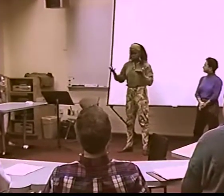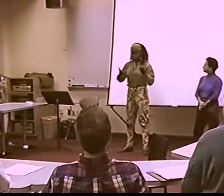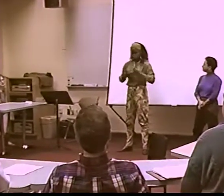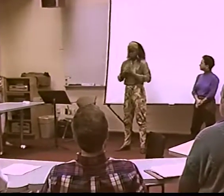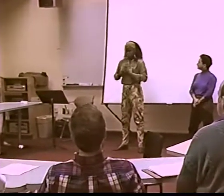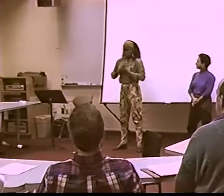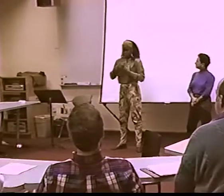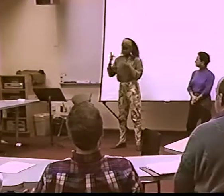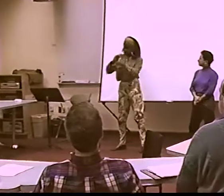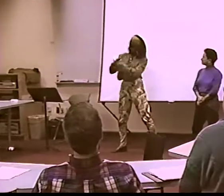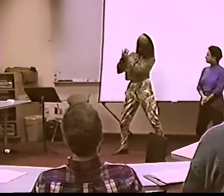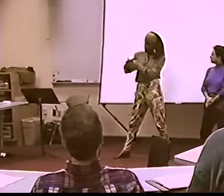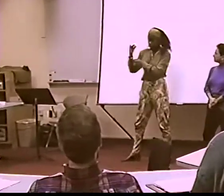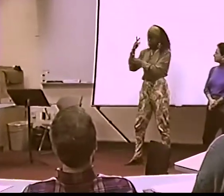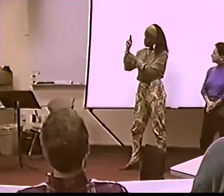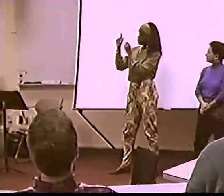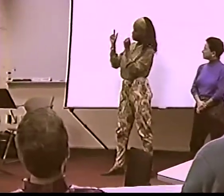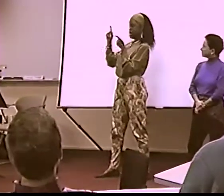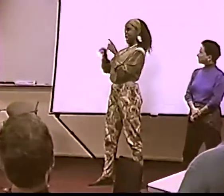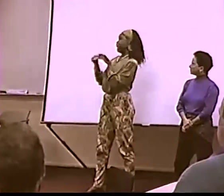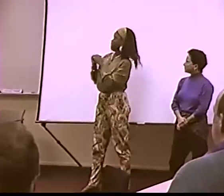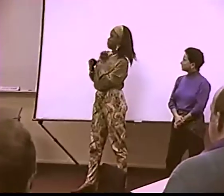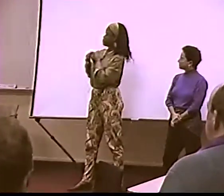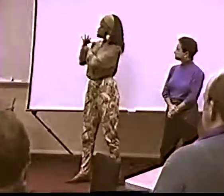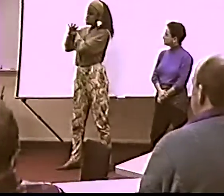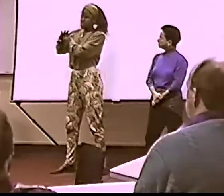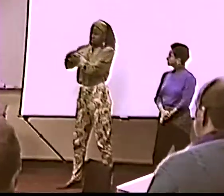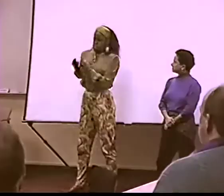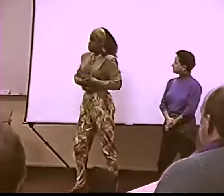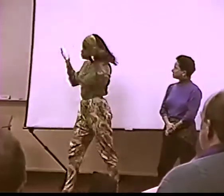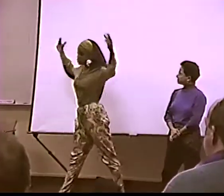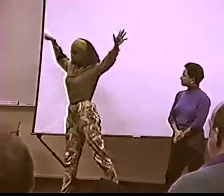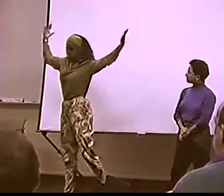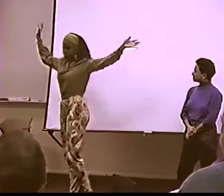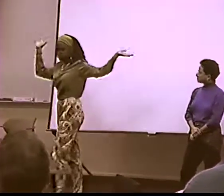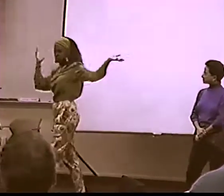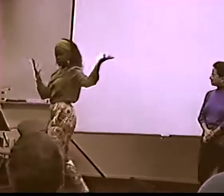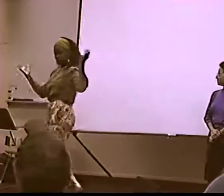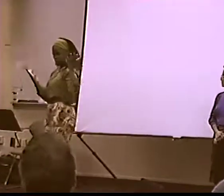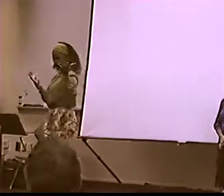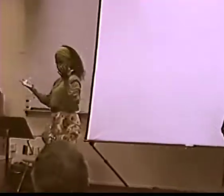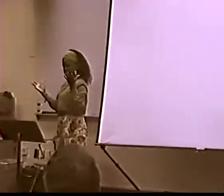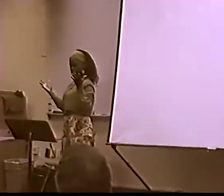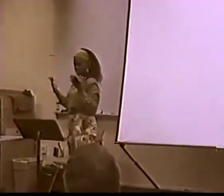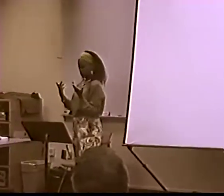AND IT'S THE SAME WAY WITH BLACK DEAF PEOPLE. "HEY, I'M A DEAF PERSON. I'M GONNA SET UP A THEATER GROUP."